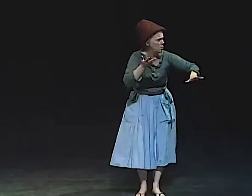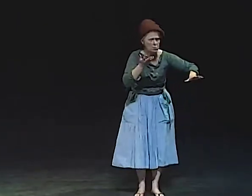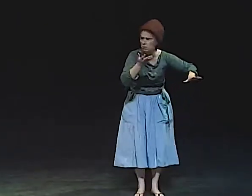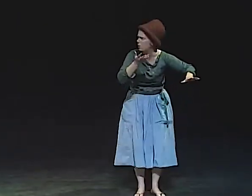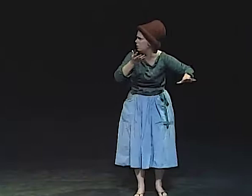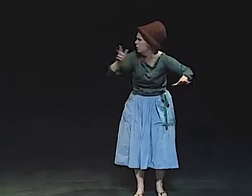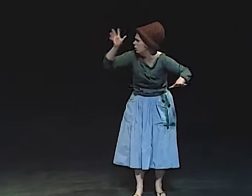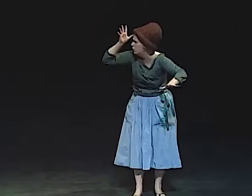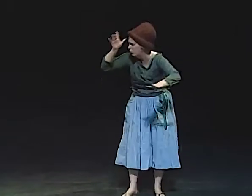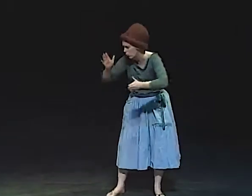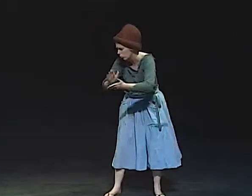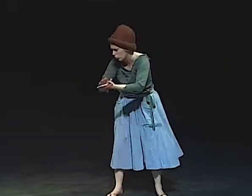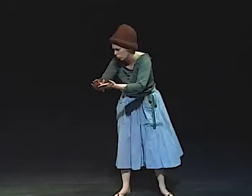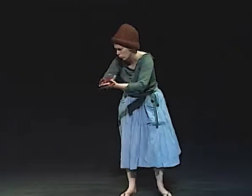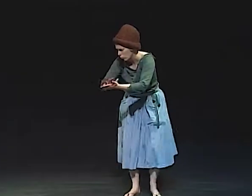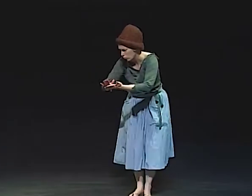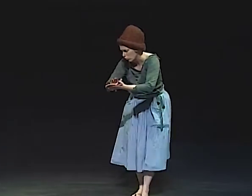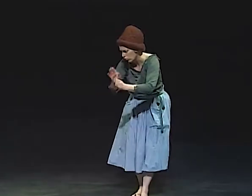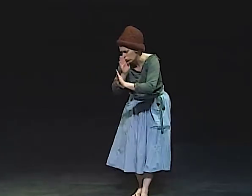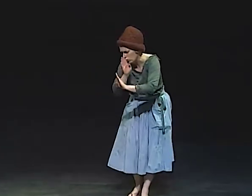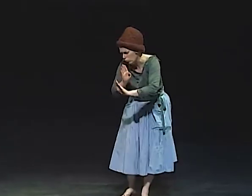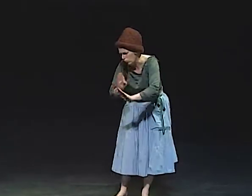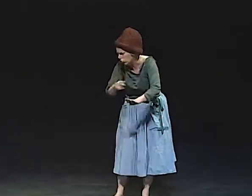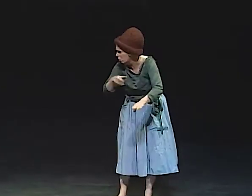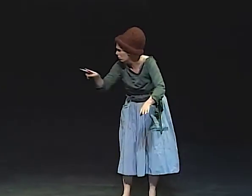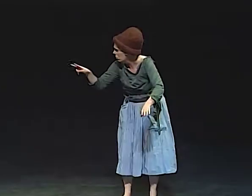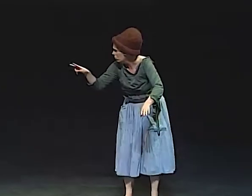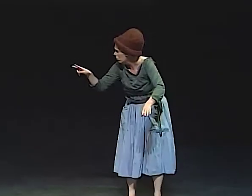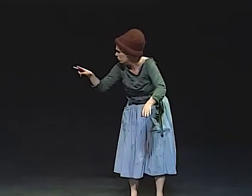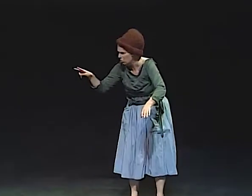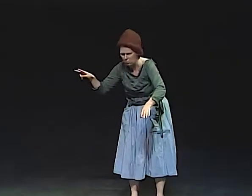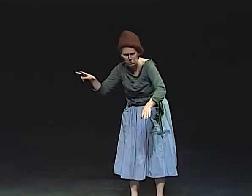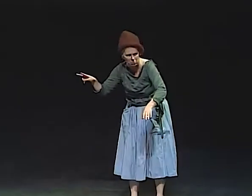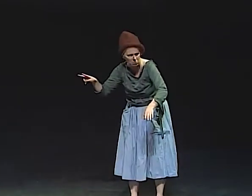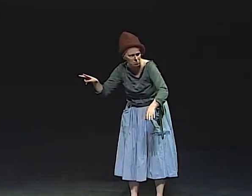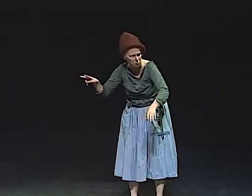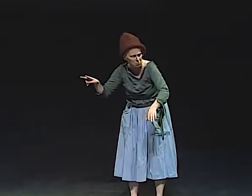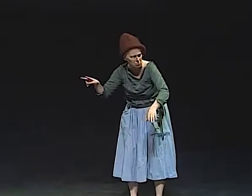WHAT WAS THAT? MY FATHER WAS OVER IN THE OTHER SIDE OF THE ROOM QUIETLY CLEANING.